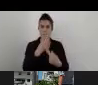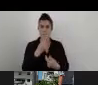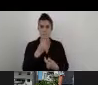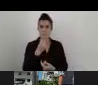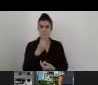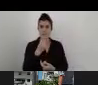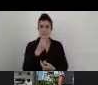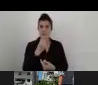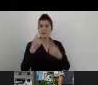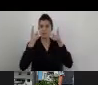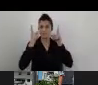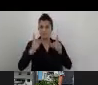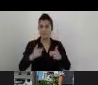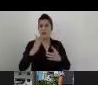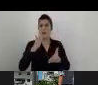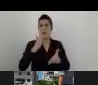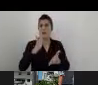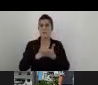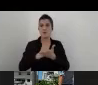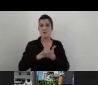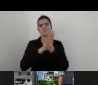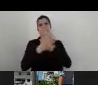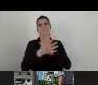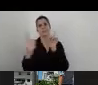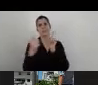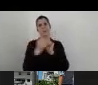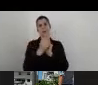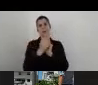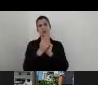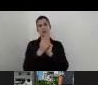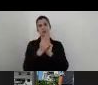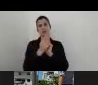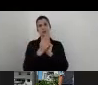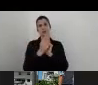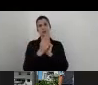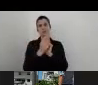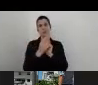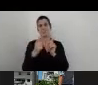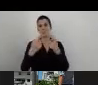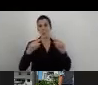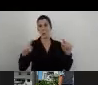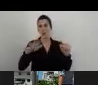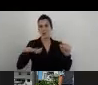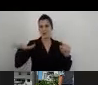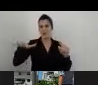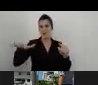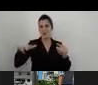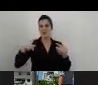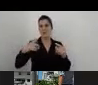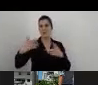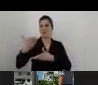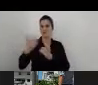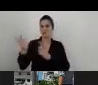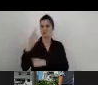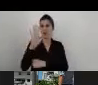already accessible in different aspects, also in the matter of service providing, but also in the matter of this environment.